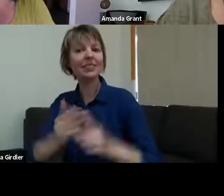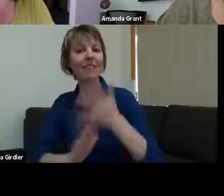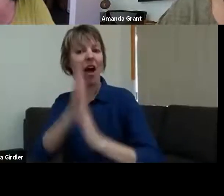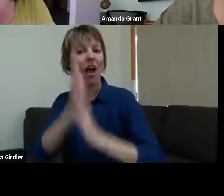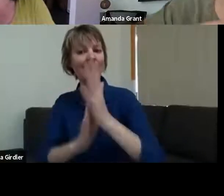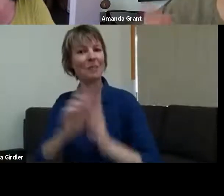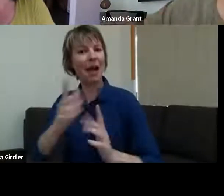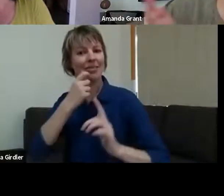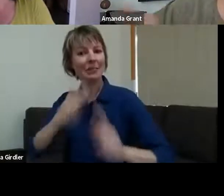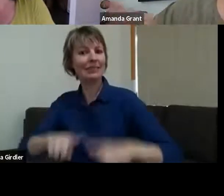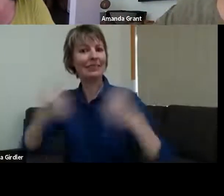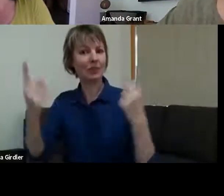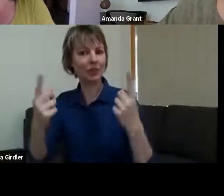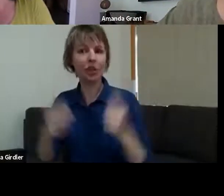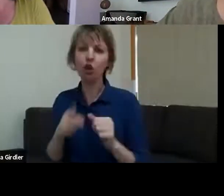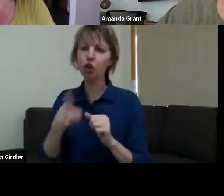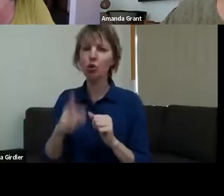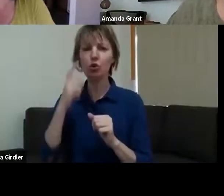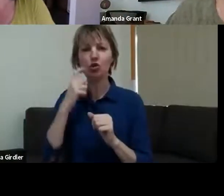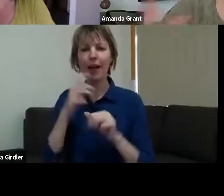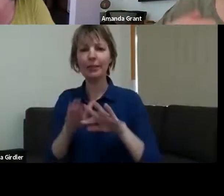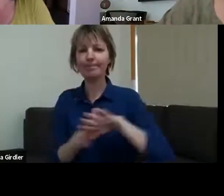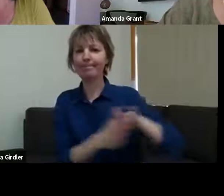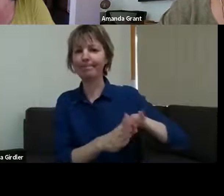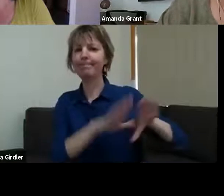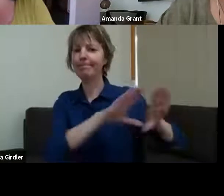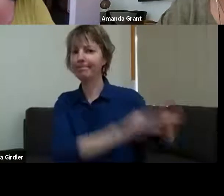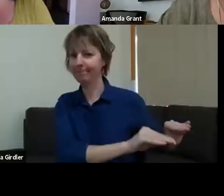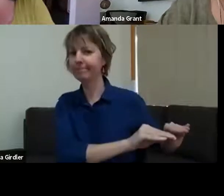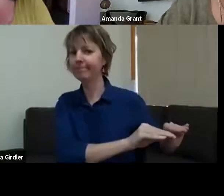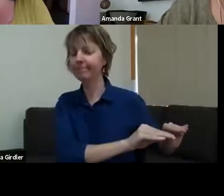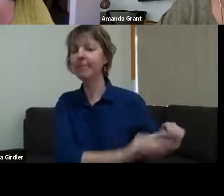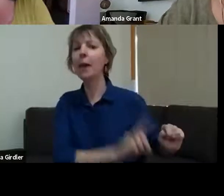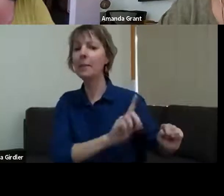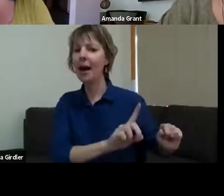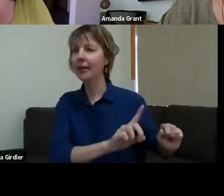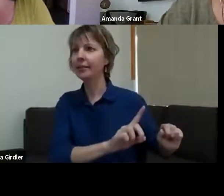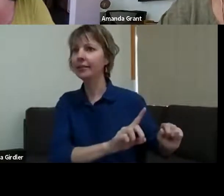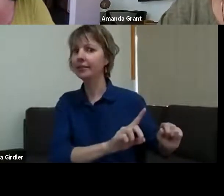aside, didn't you, and then obviously that was not OK with